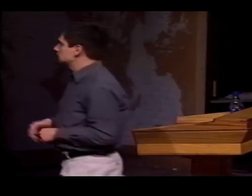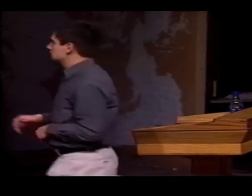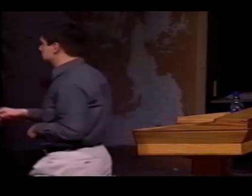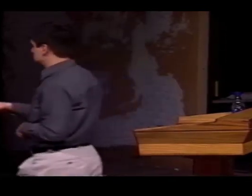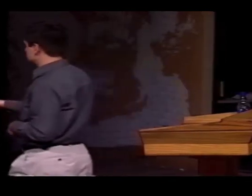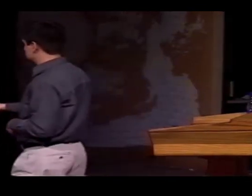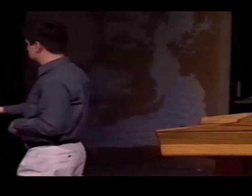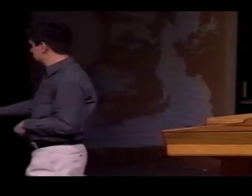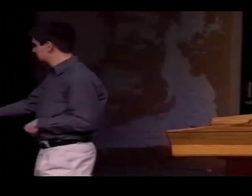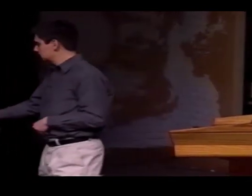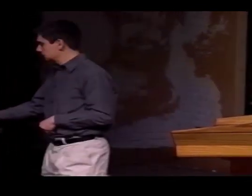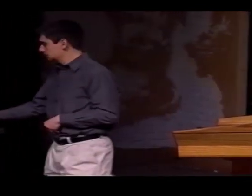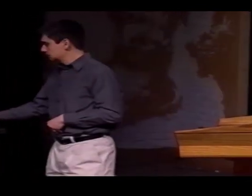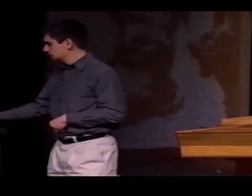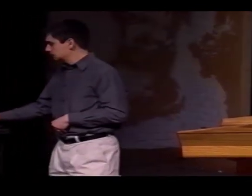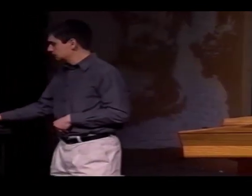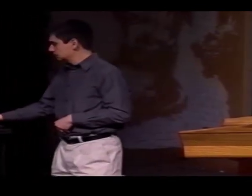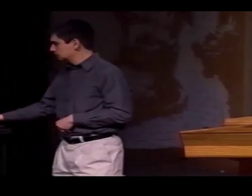I'LL GET INTO THAT IN JUST A MOMENT.